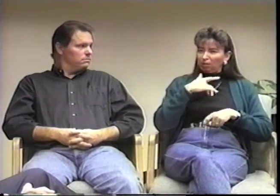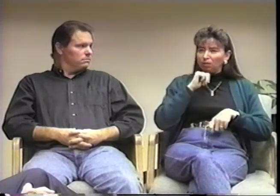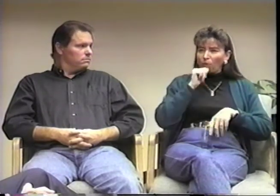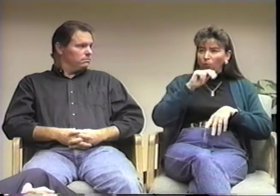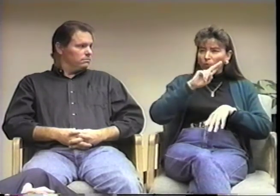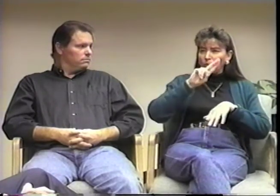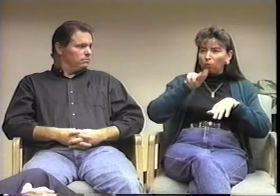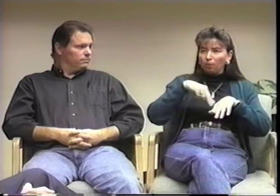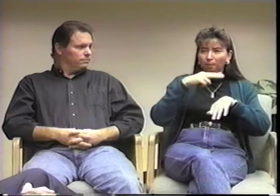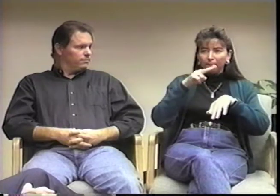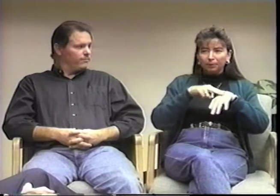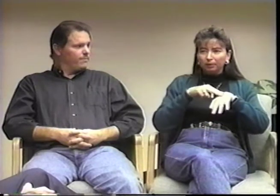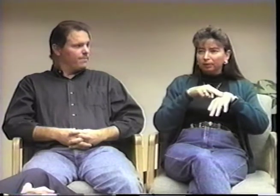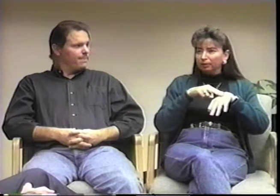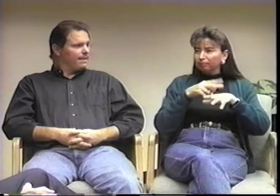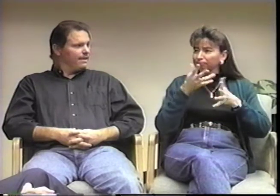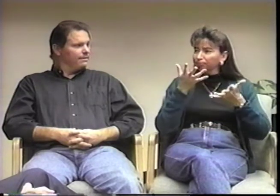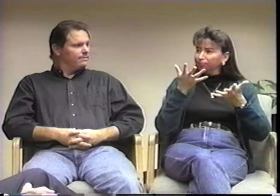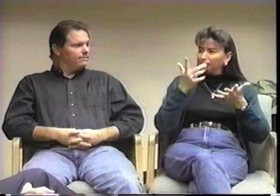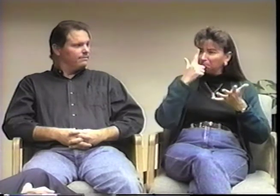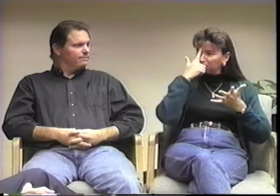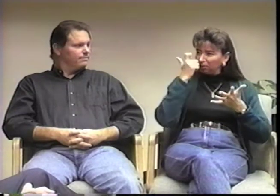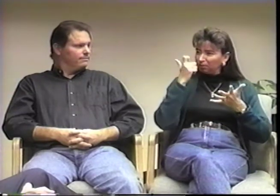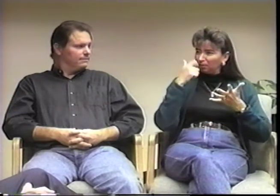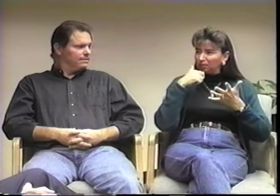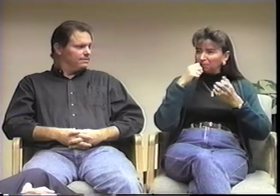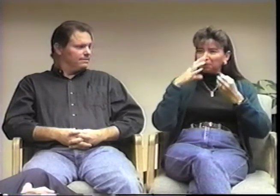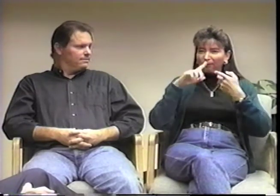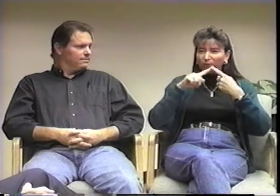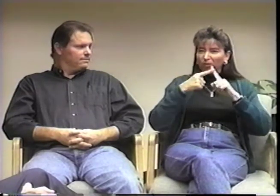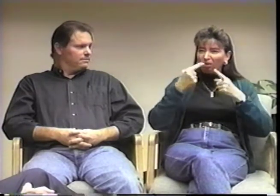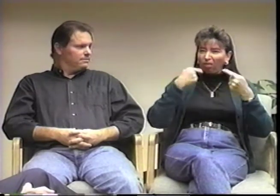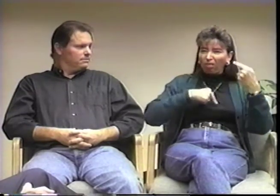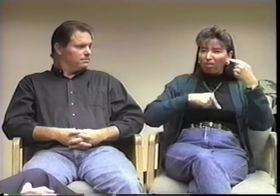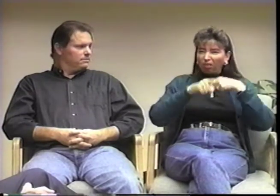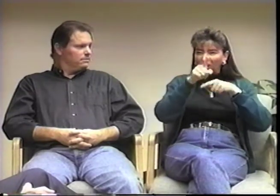because my friends often teased me like I wasn't normal.